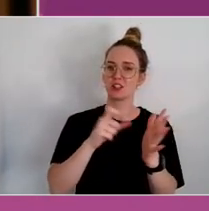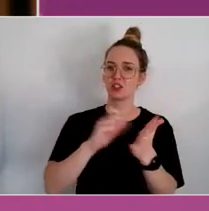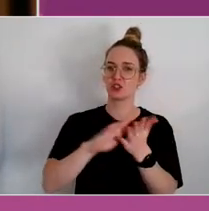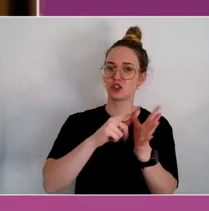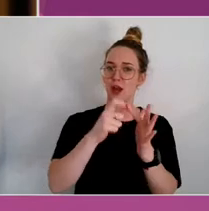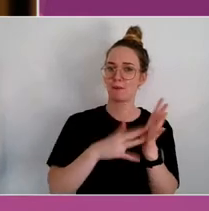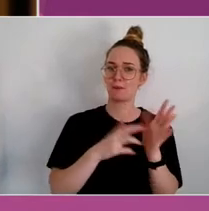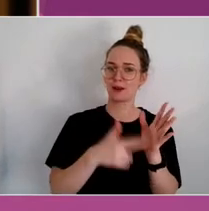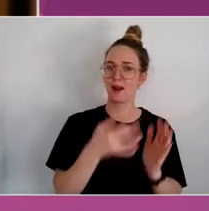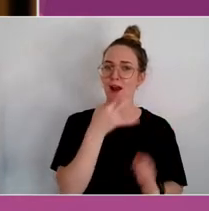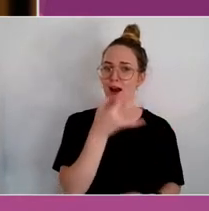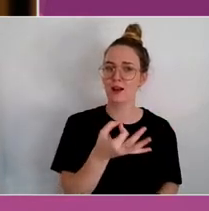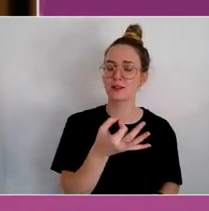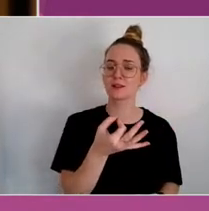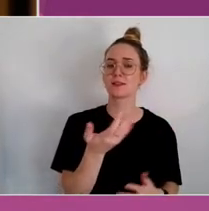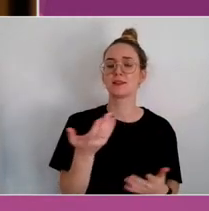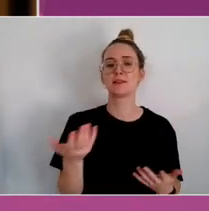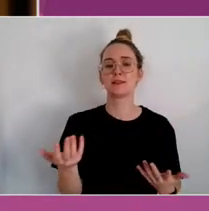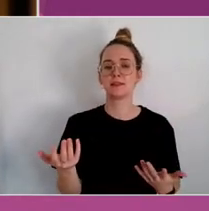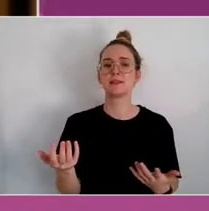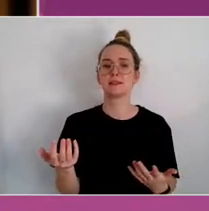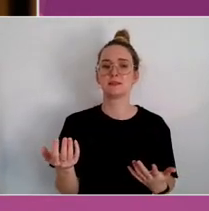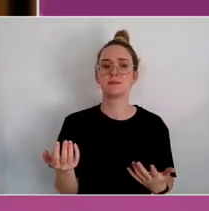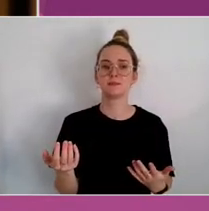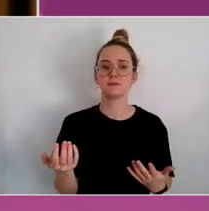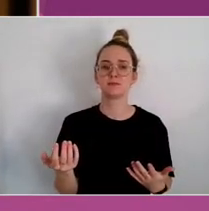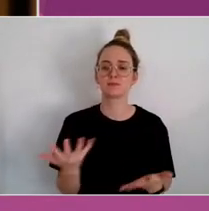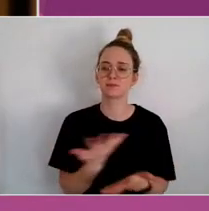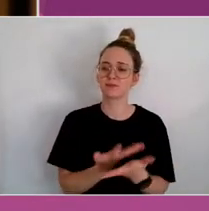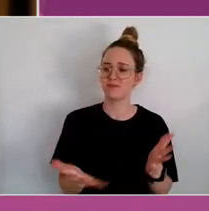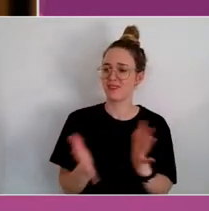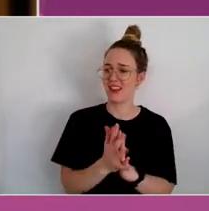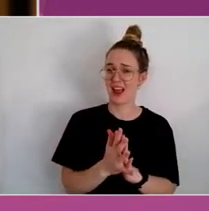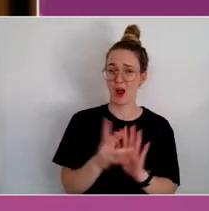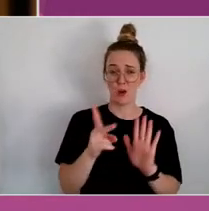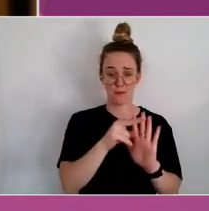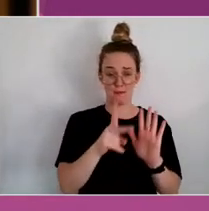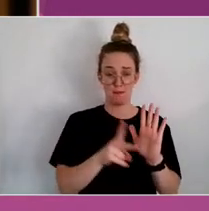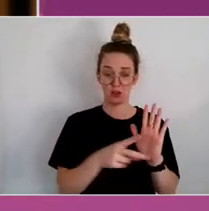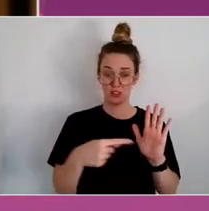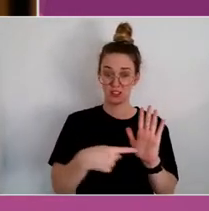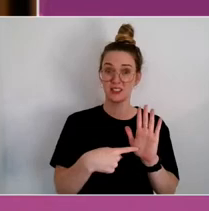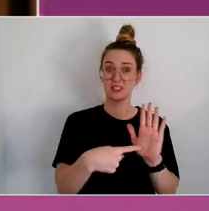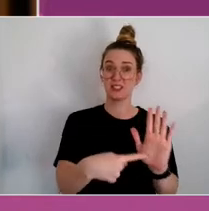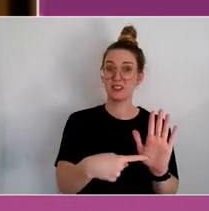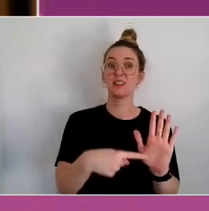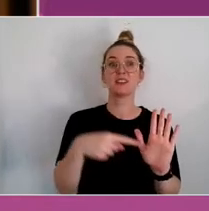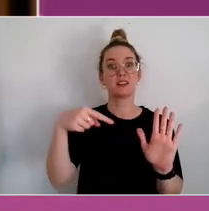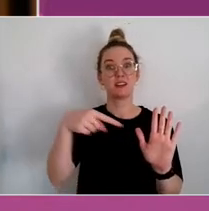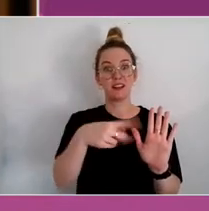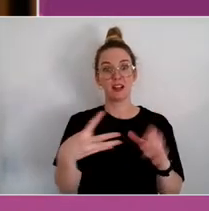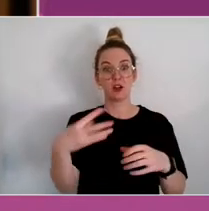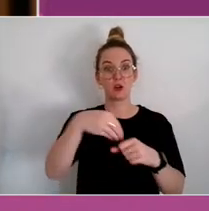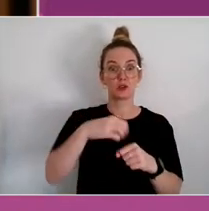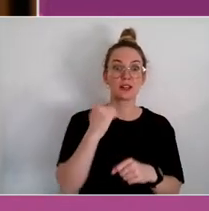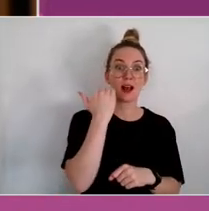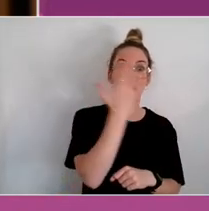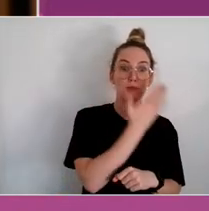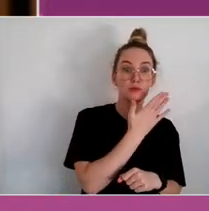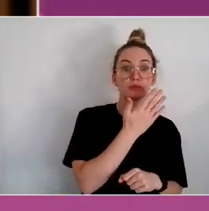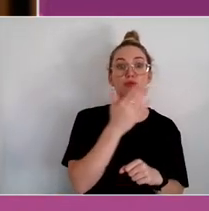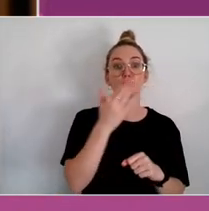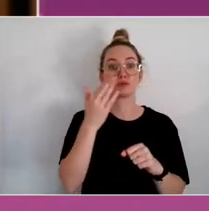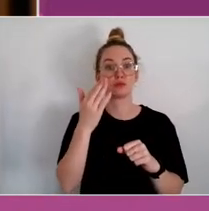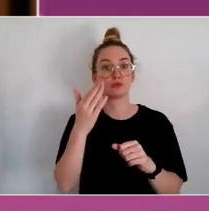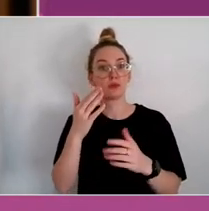How can we ensure it embeds Indigenous intellectual property protection, and that First Nations